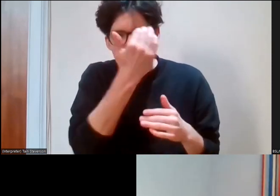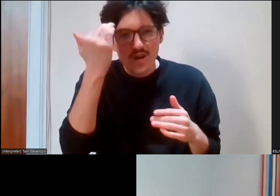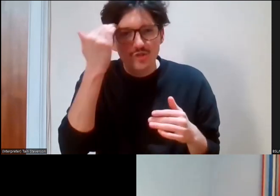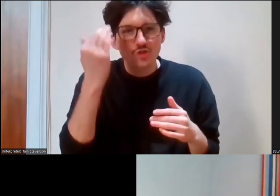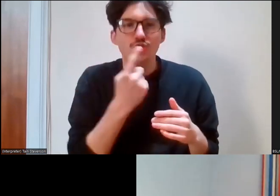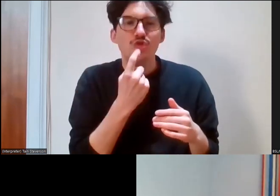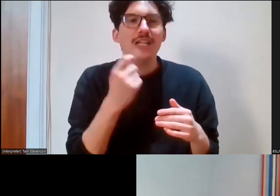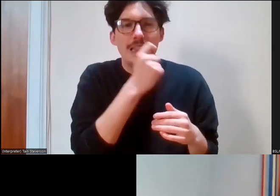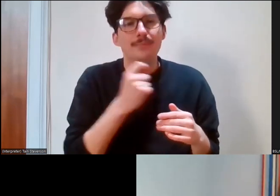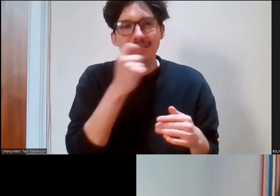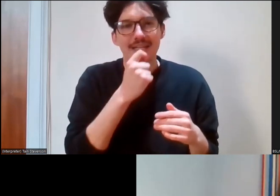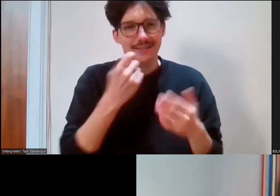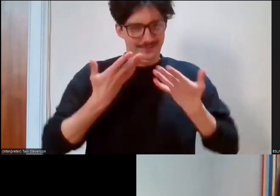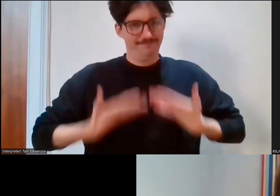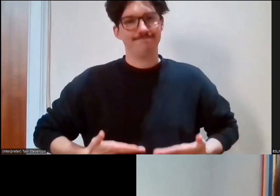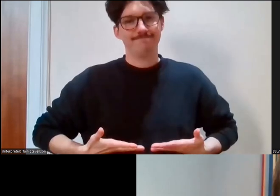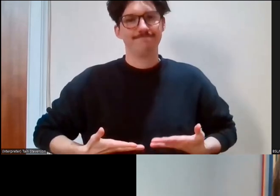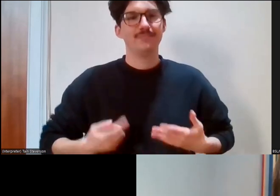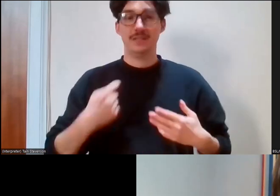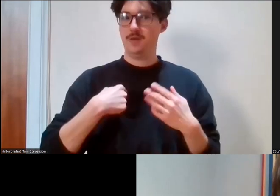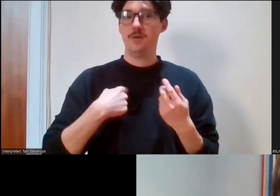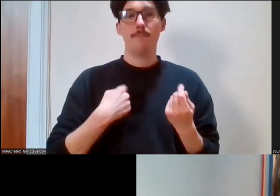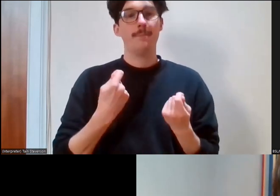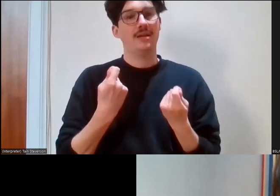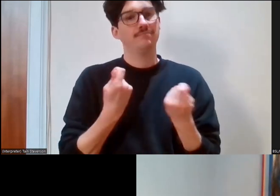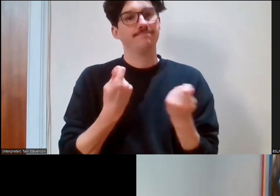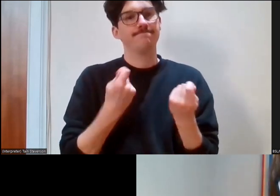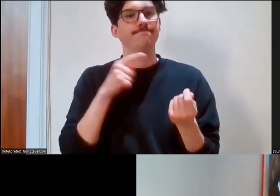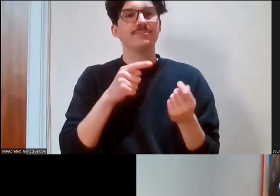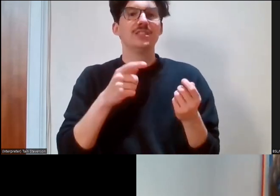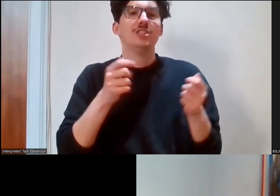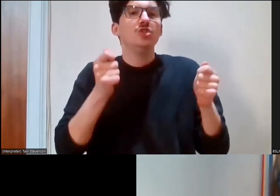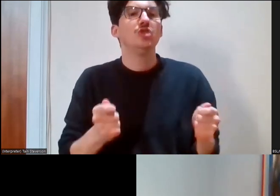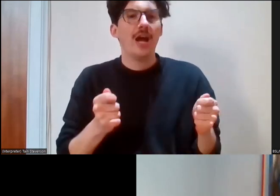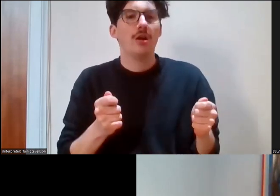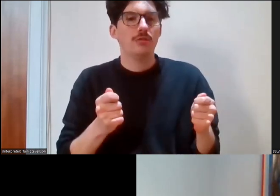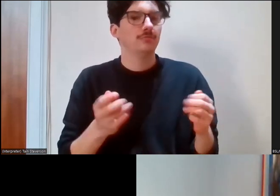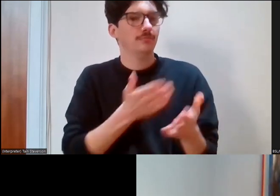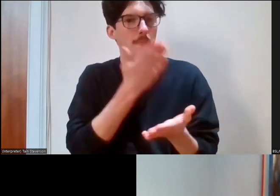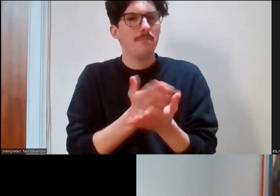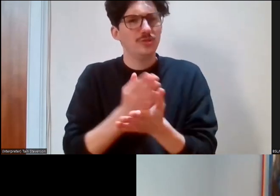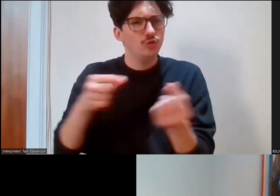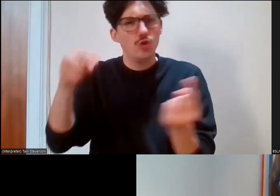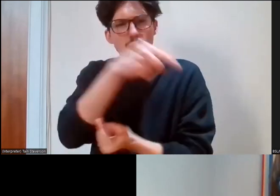and my role here today as chair is to make sure that you have an opportunity to ask questions,